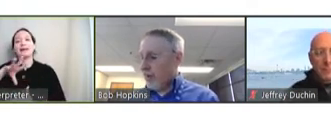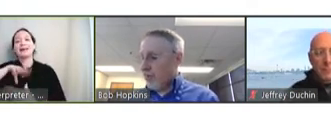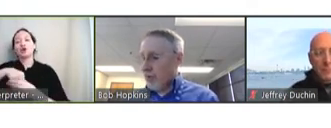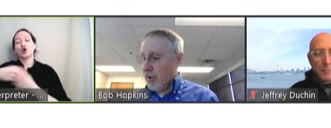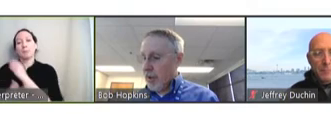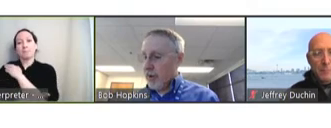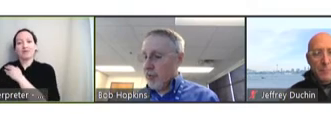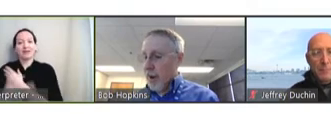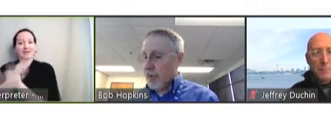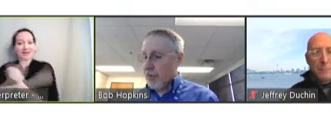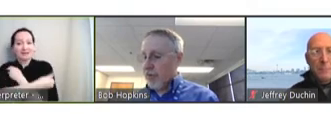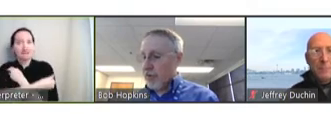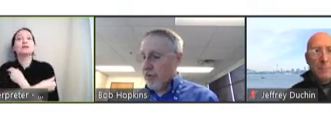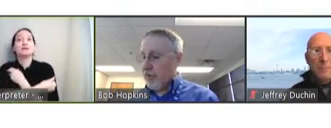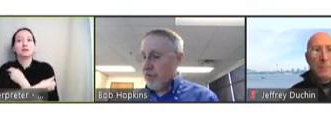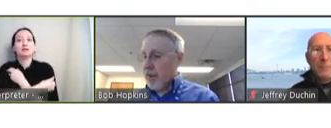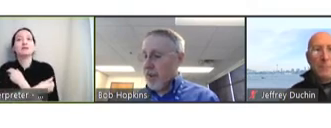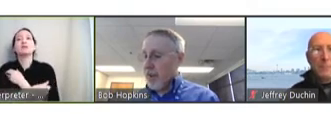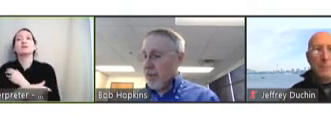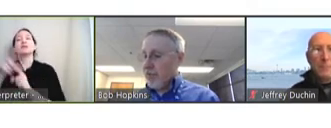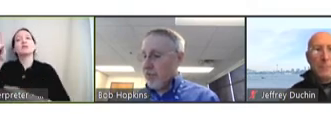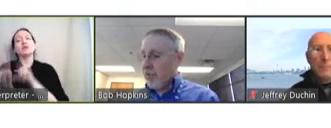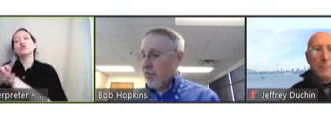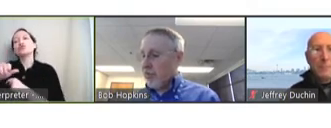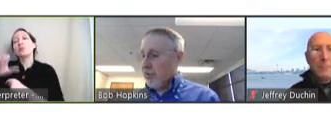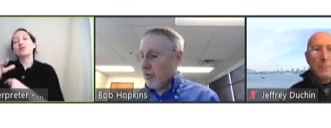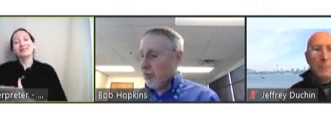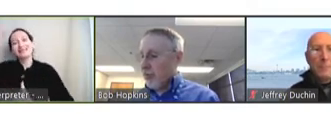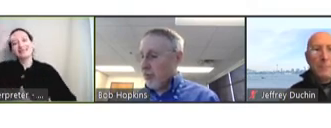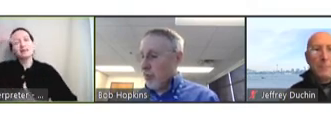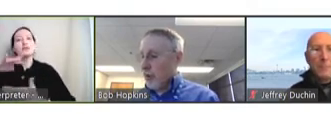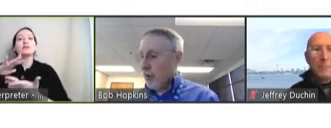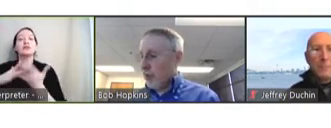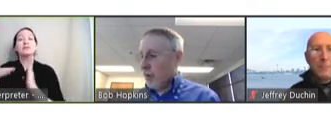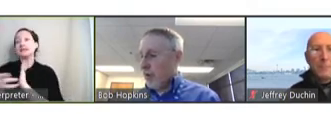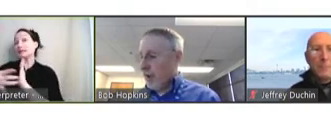neglected tropical diseases and some digital solutions from the World Health Organization.